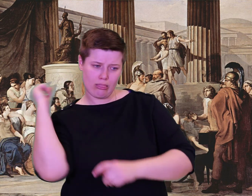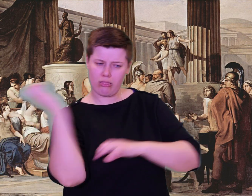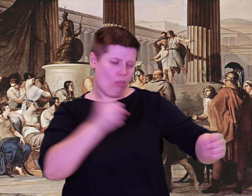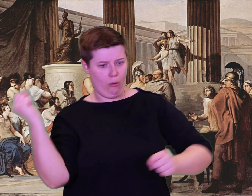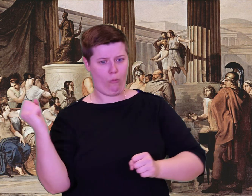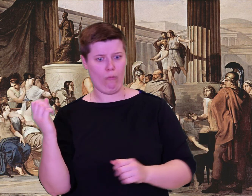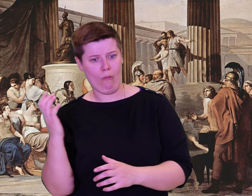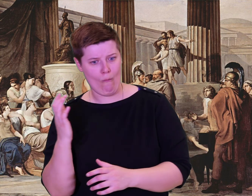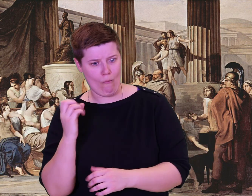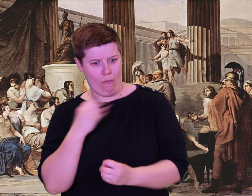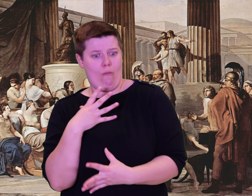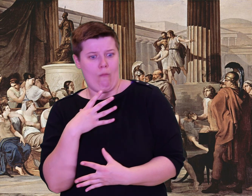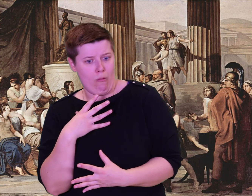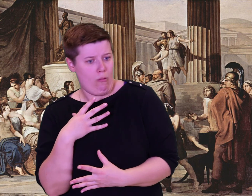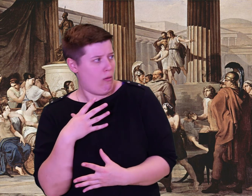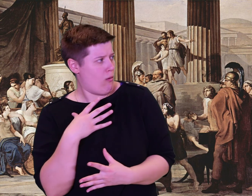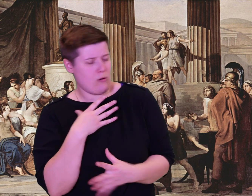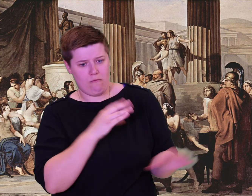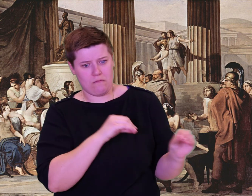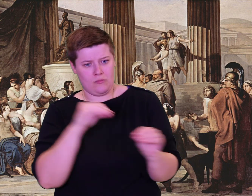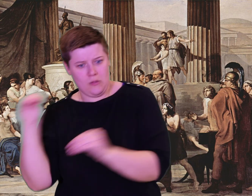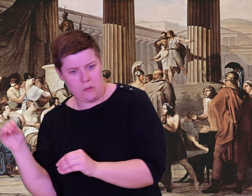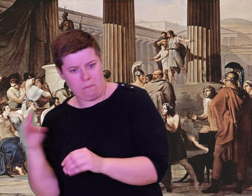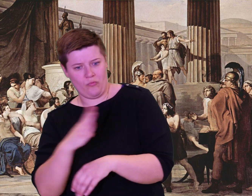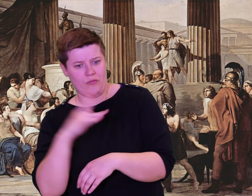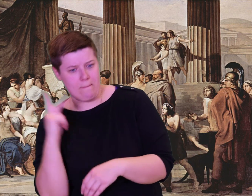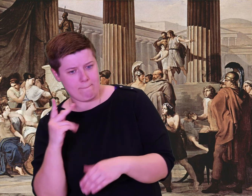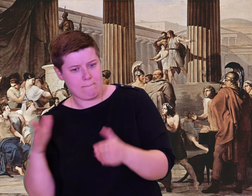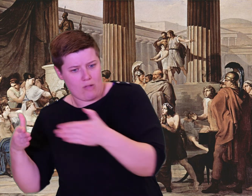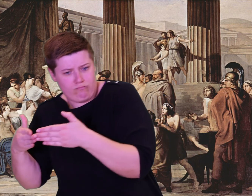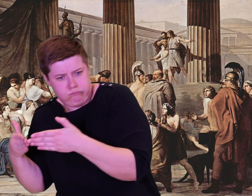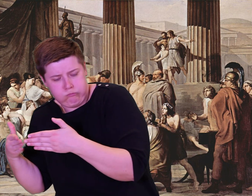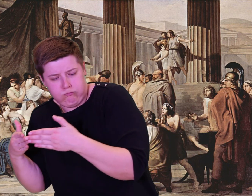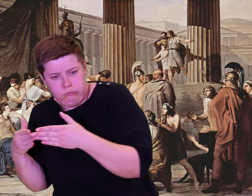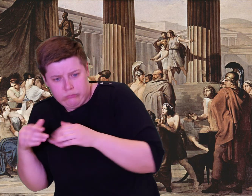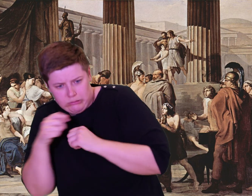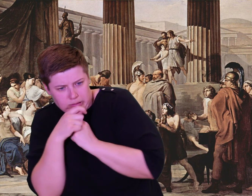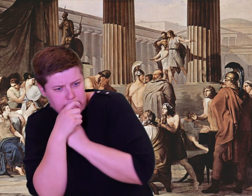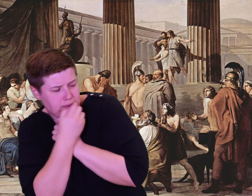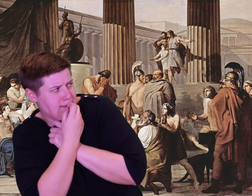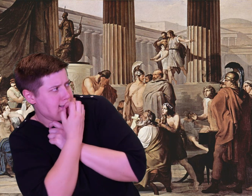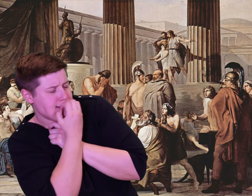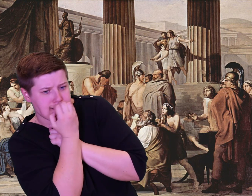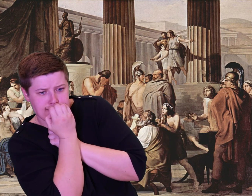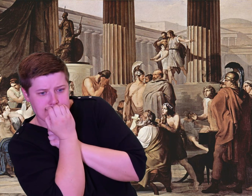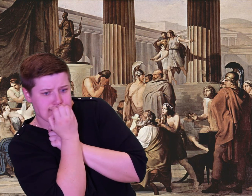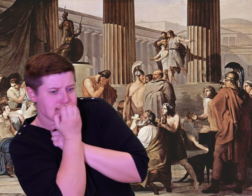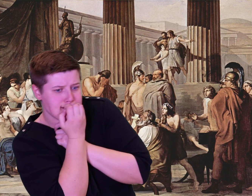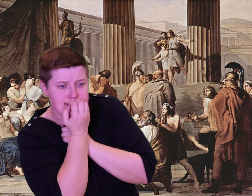cowered towards the back. He drove his ewes and nannies inside to milk them, but